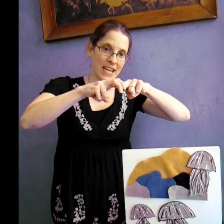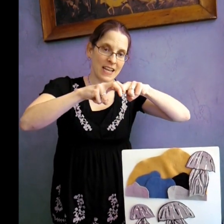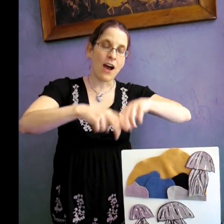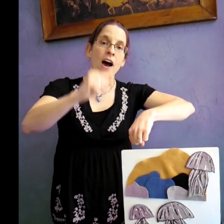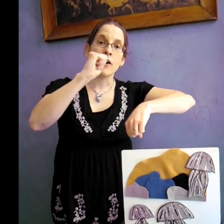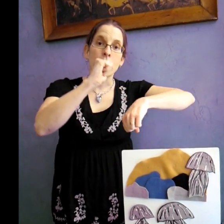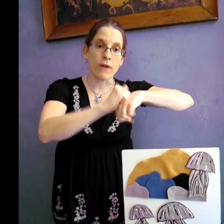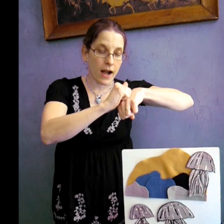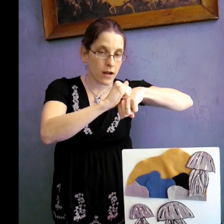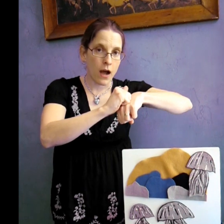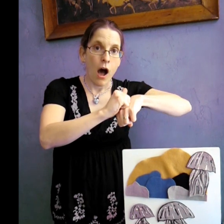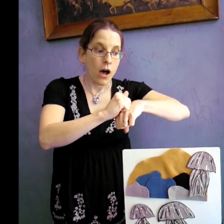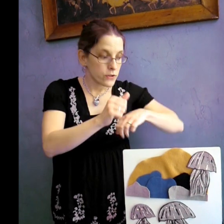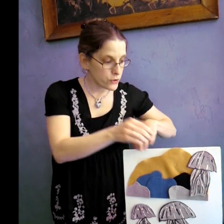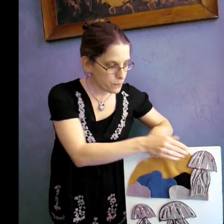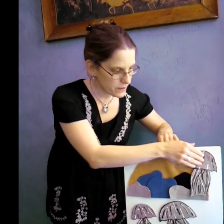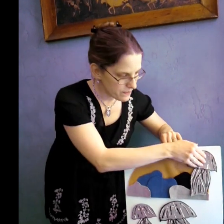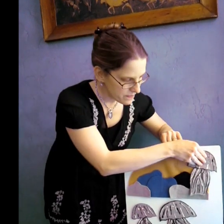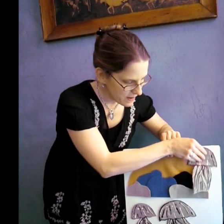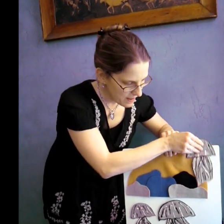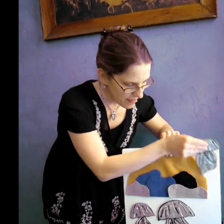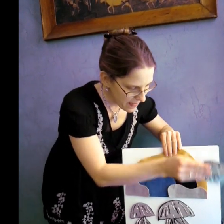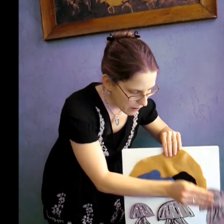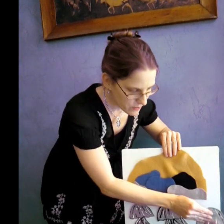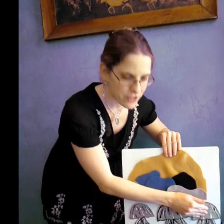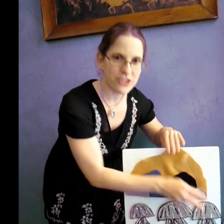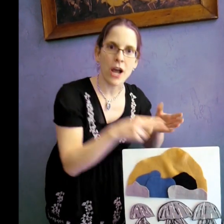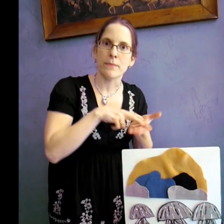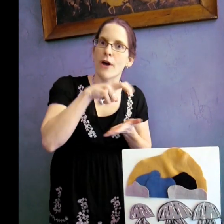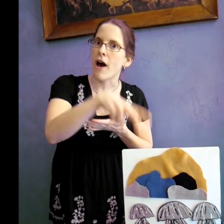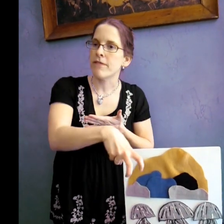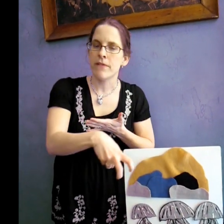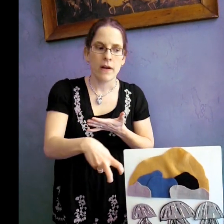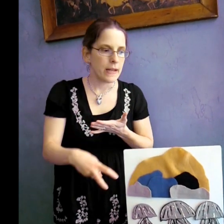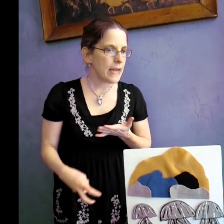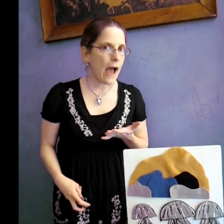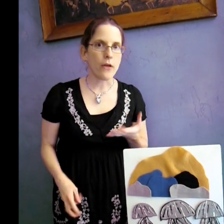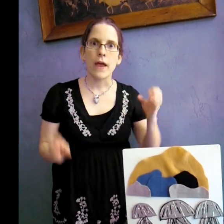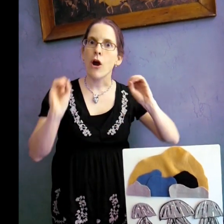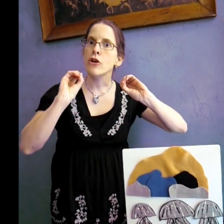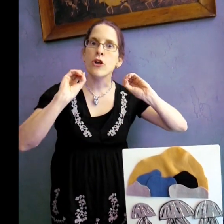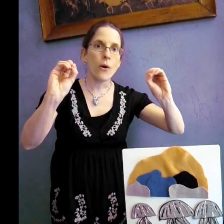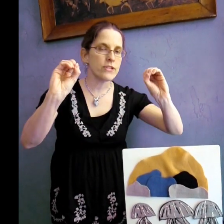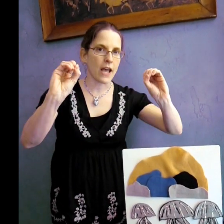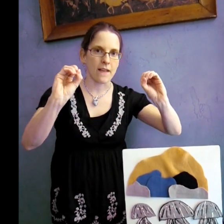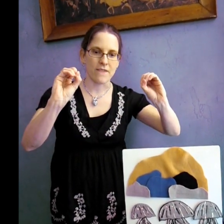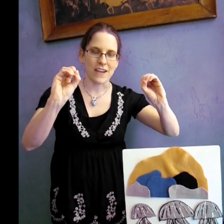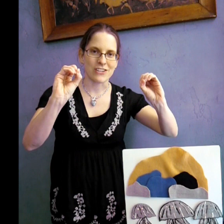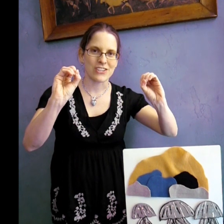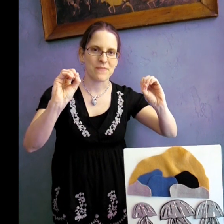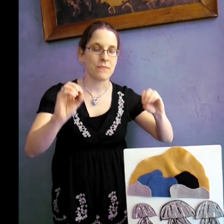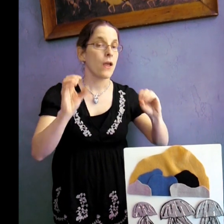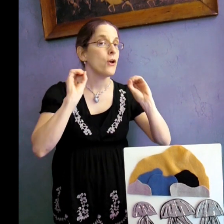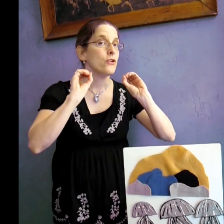Zoop! That one JUMPED off! Now there are NO JELLYFISH!